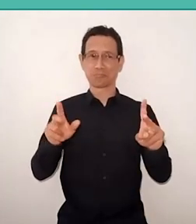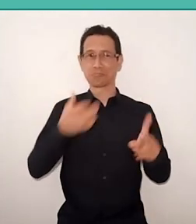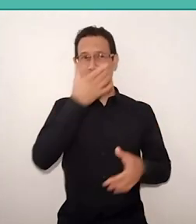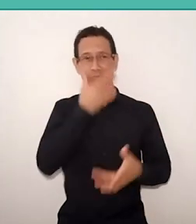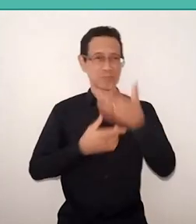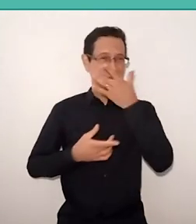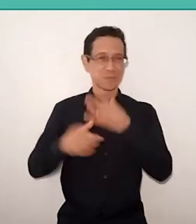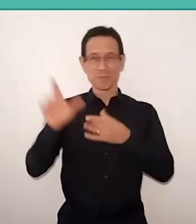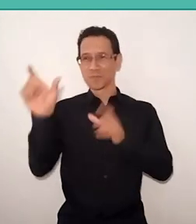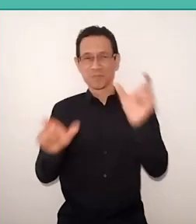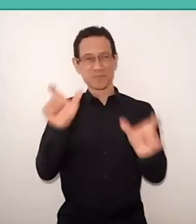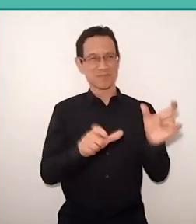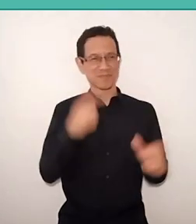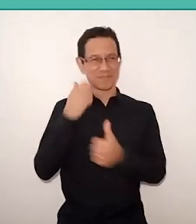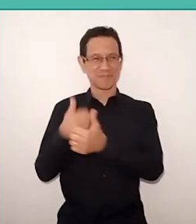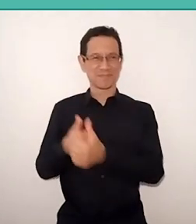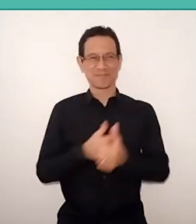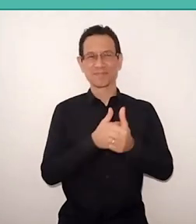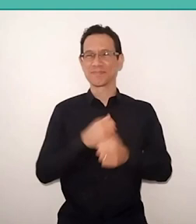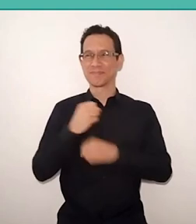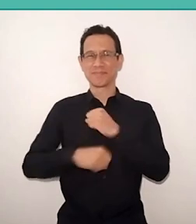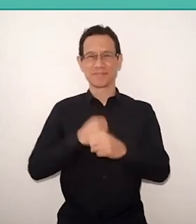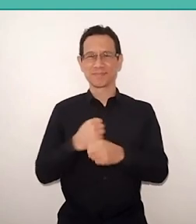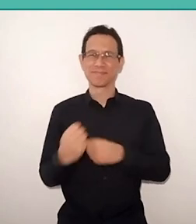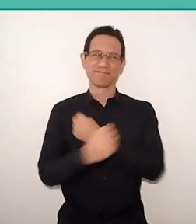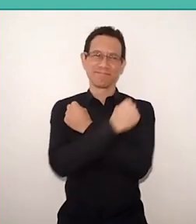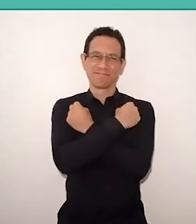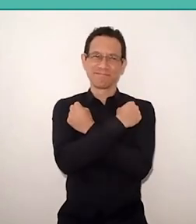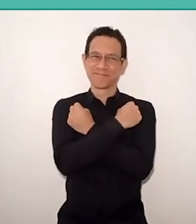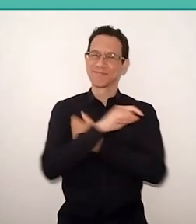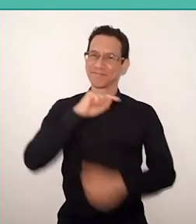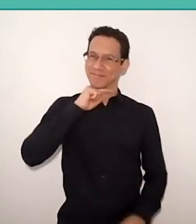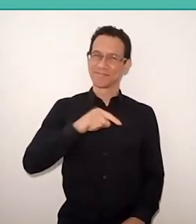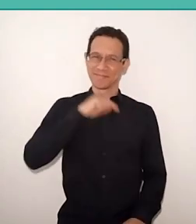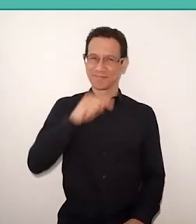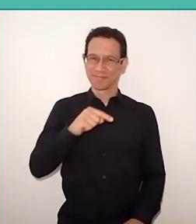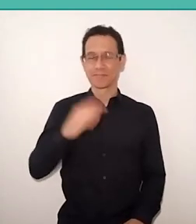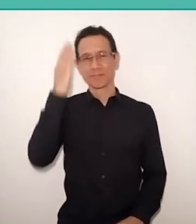through this years, can't hug. But, on the other hand, we know there are people from Spain,